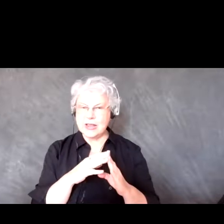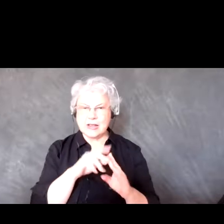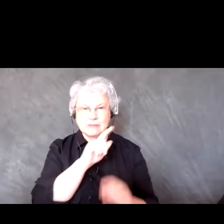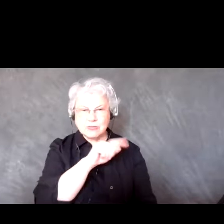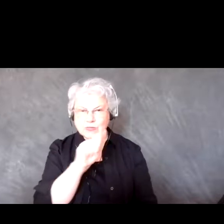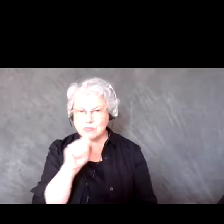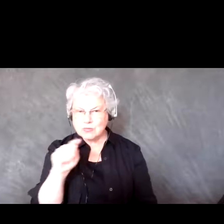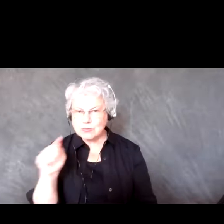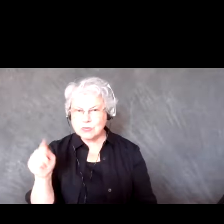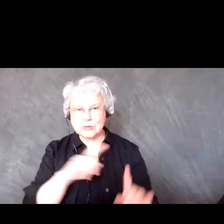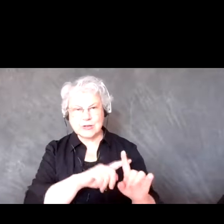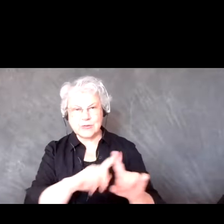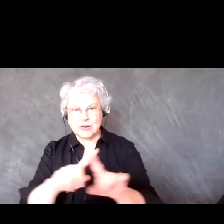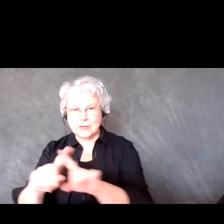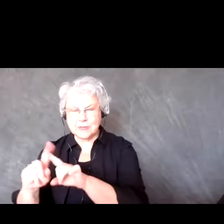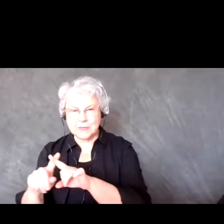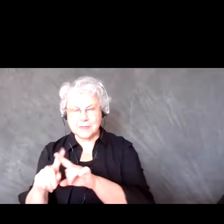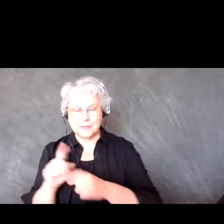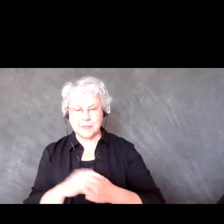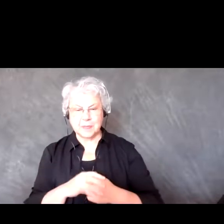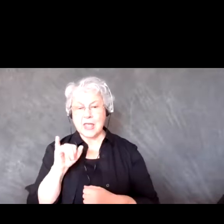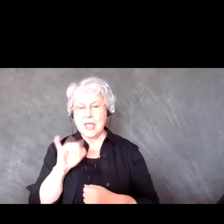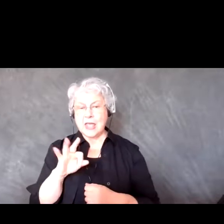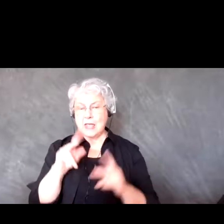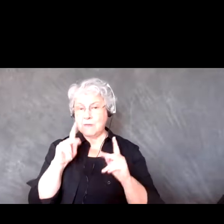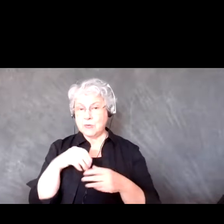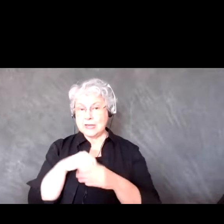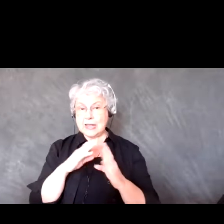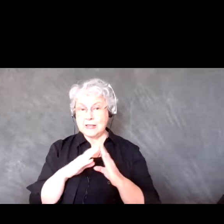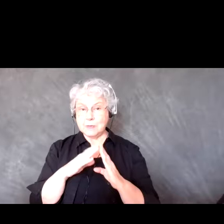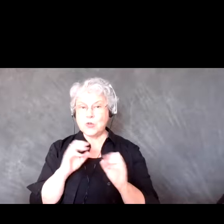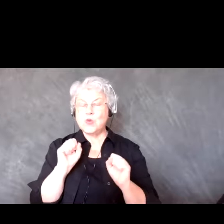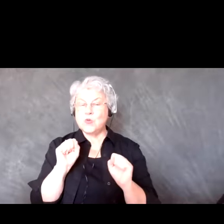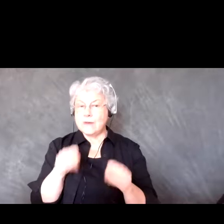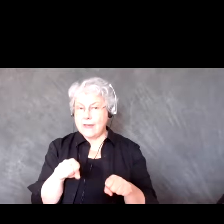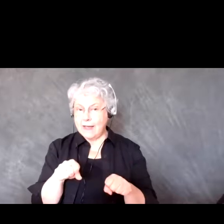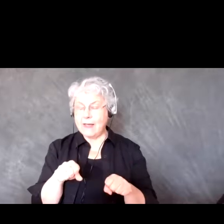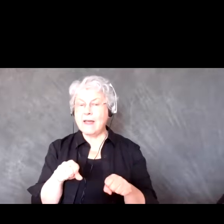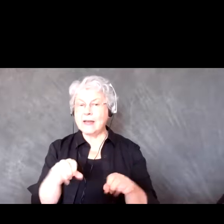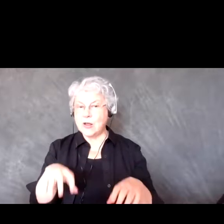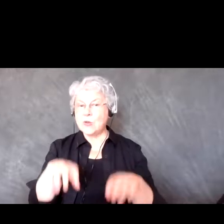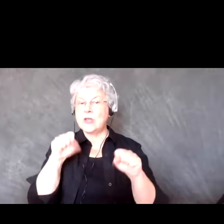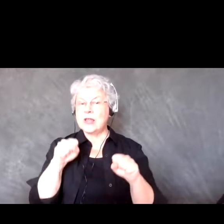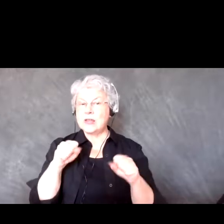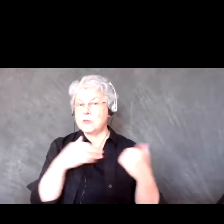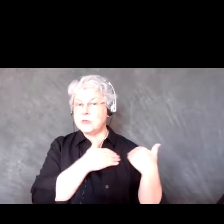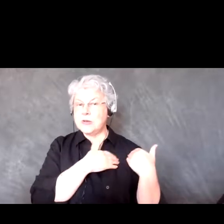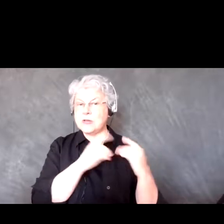if you have a person in community that is able to help, if you have a community champion